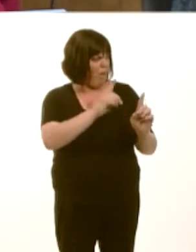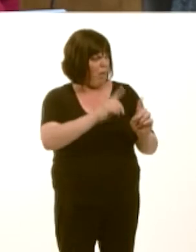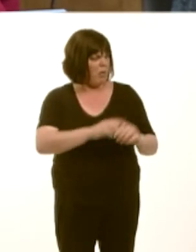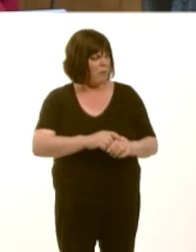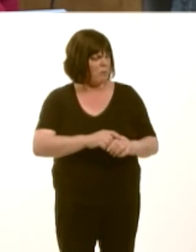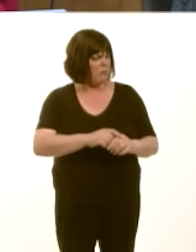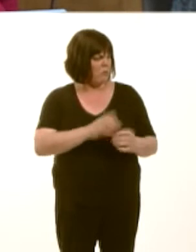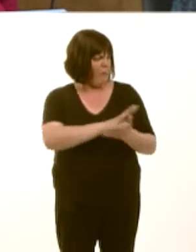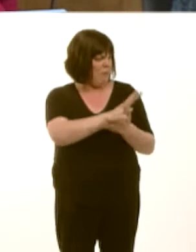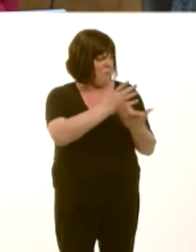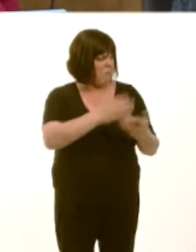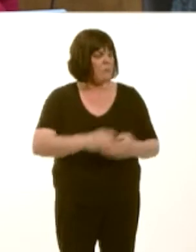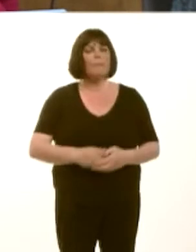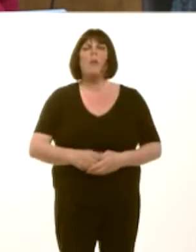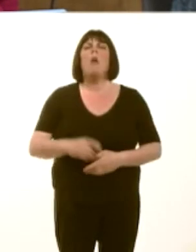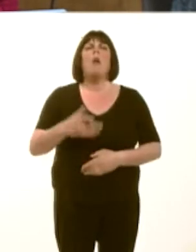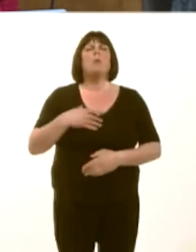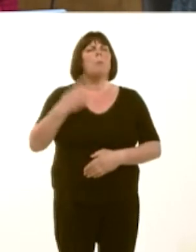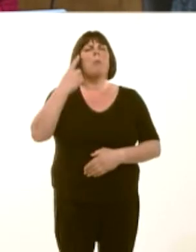ymlaen gyda newidiadau pan mae arolygiad yn cymryd lle.